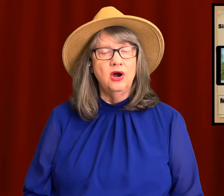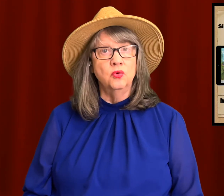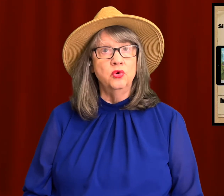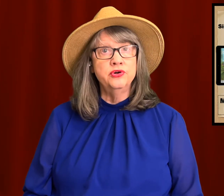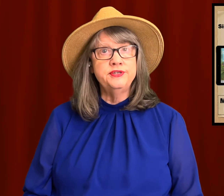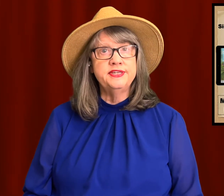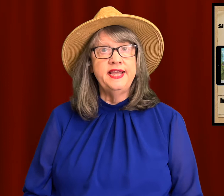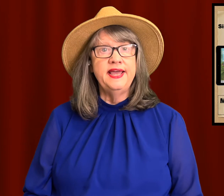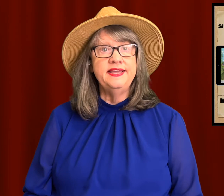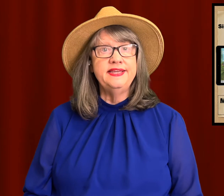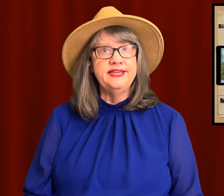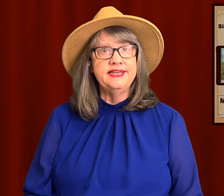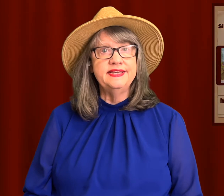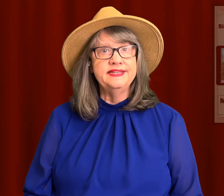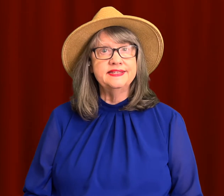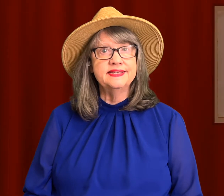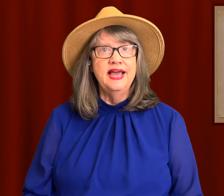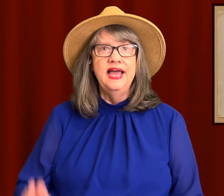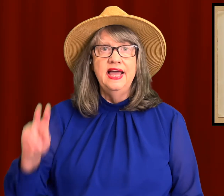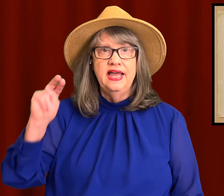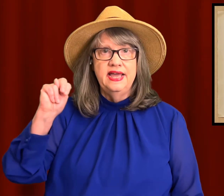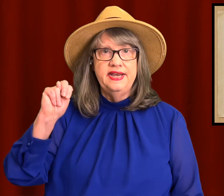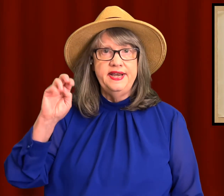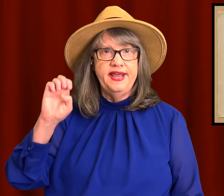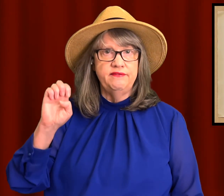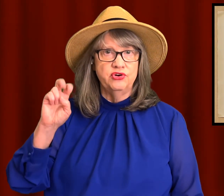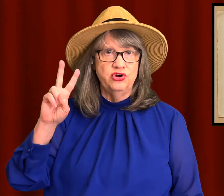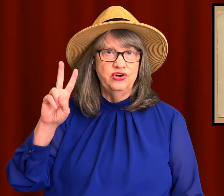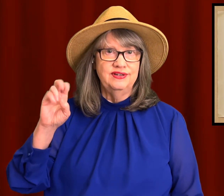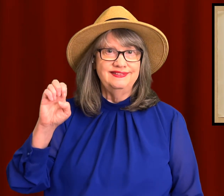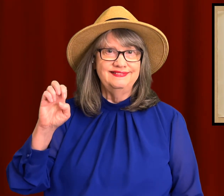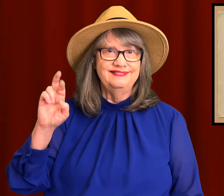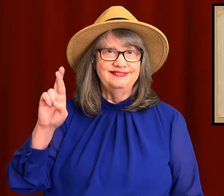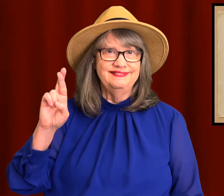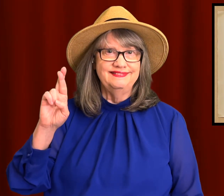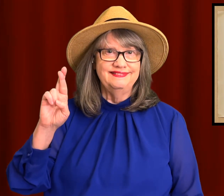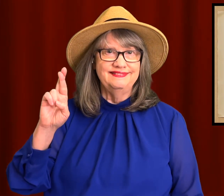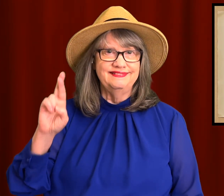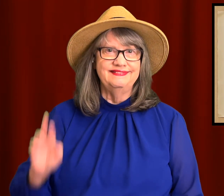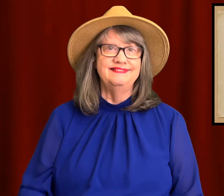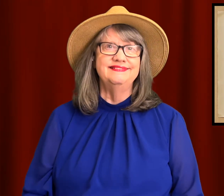Our word today is … NEVER.